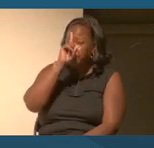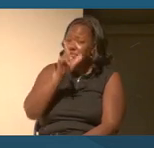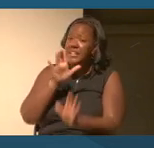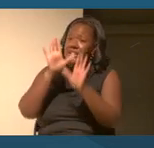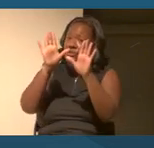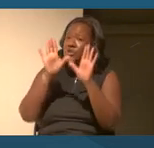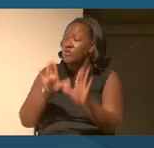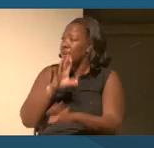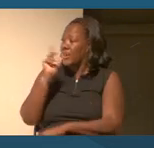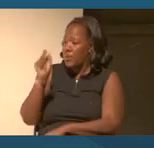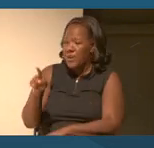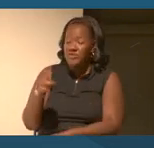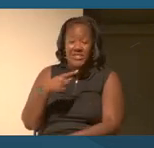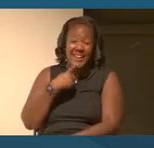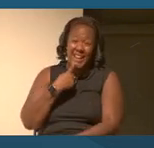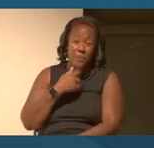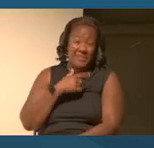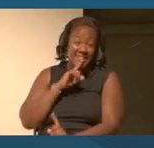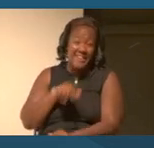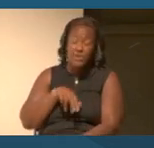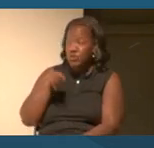And I will say, no, it does not reflect them.